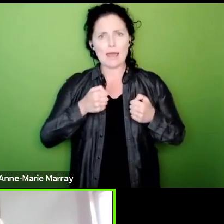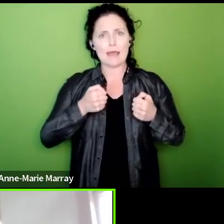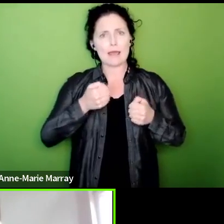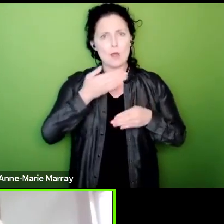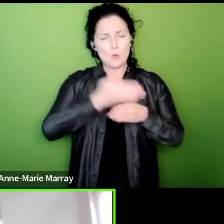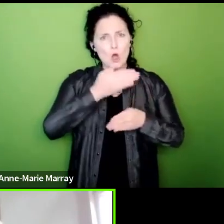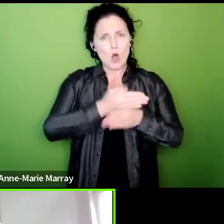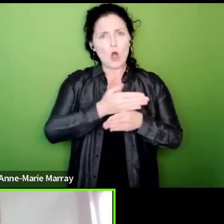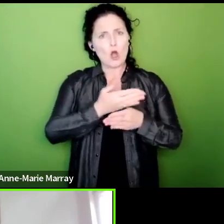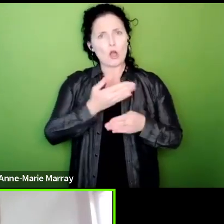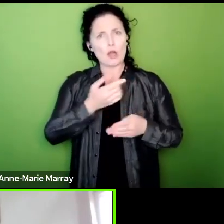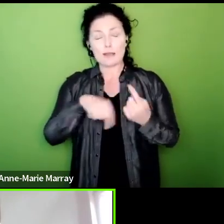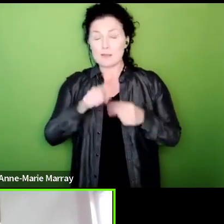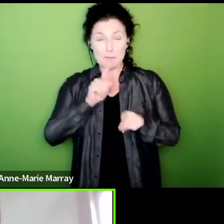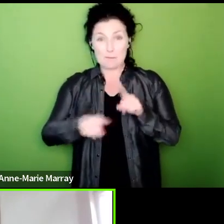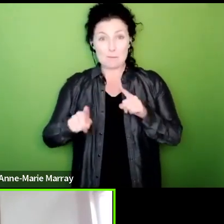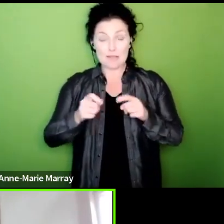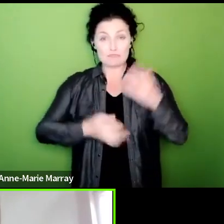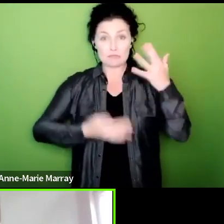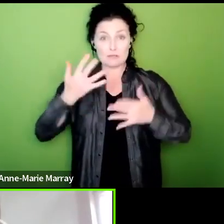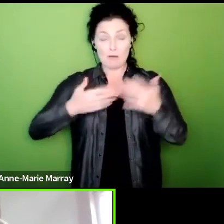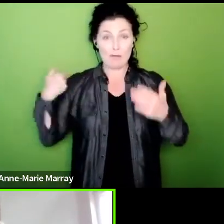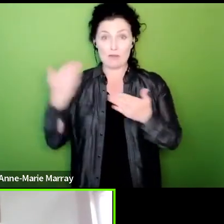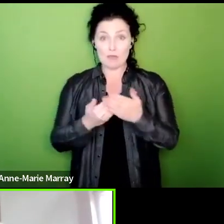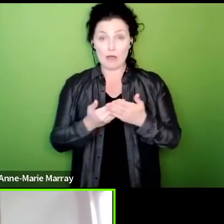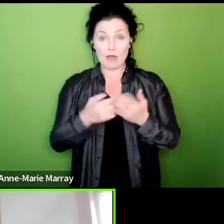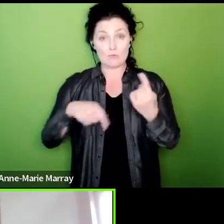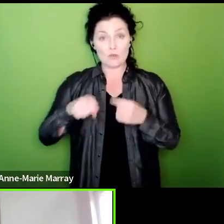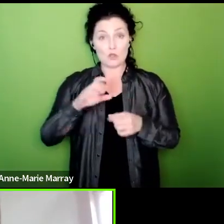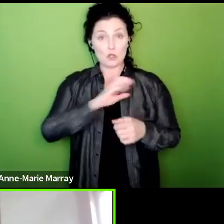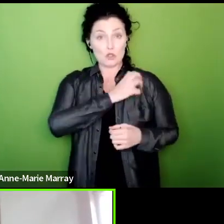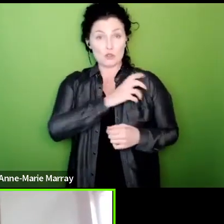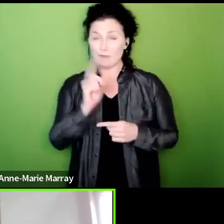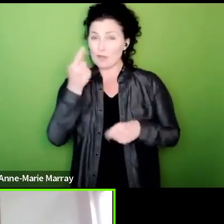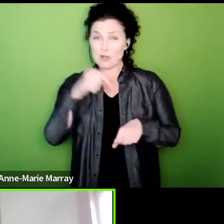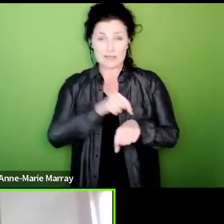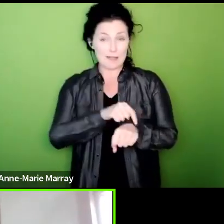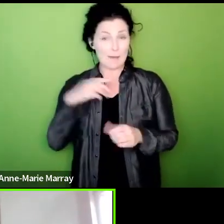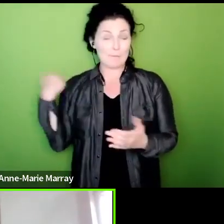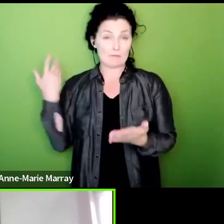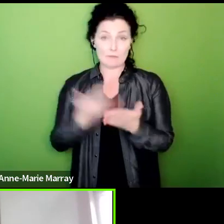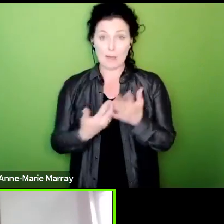ever had indeed across the union as a whole for the first time in our history we achieved over